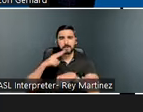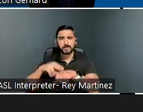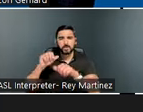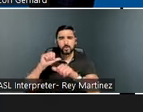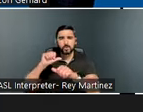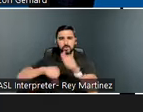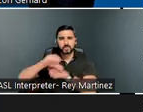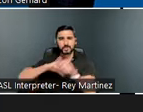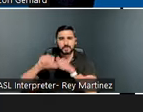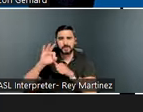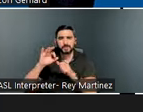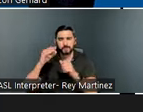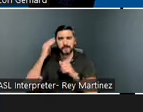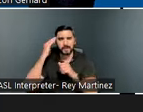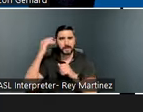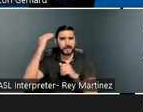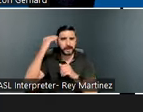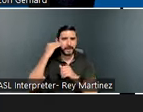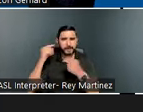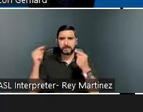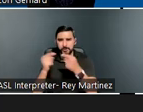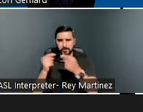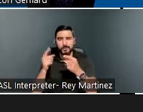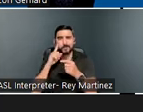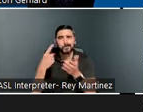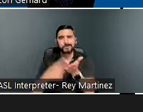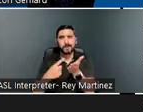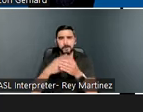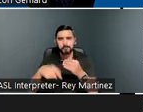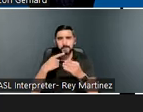who will discuss the prevalence of traumatic brain injury; the additional risks for housing